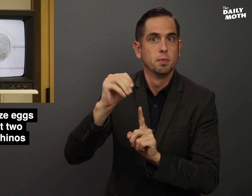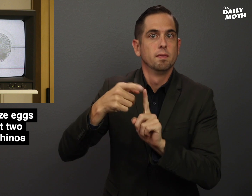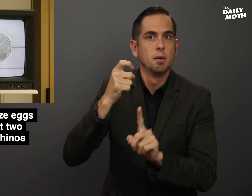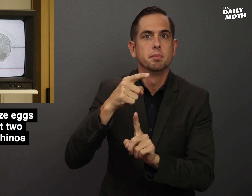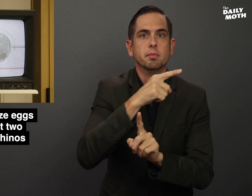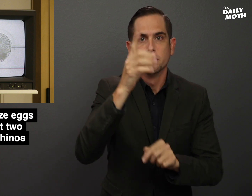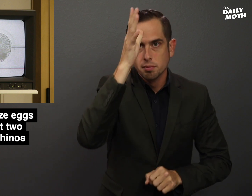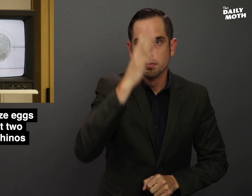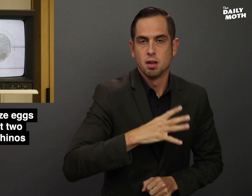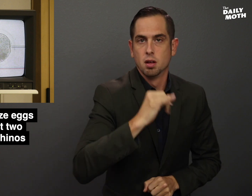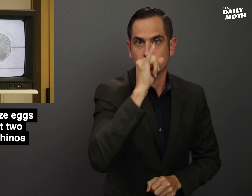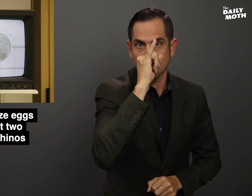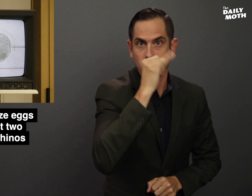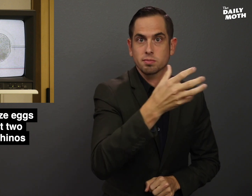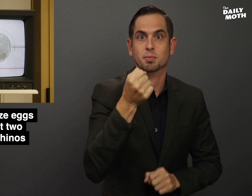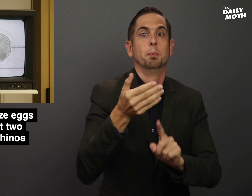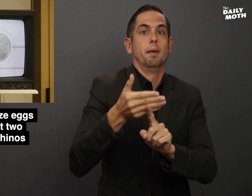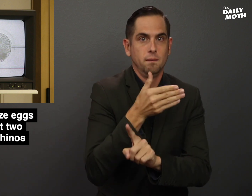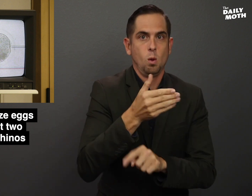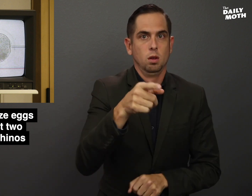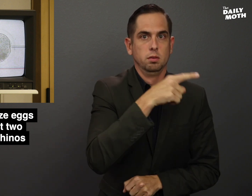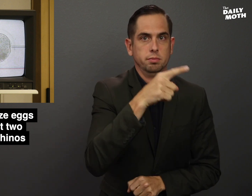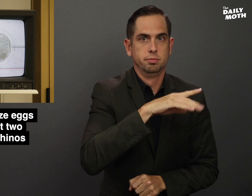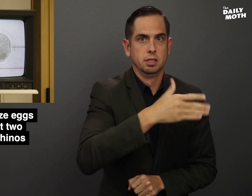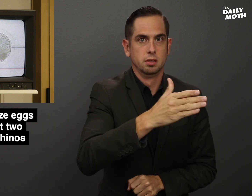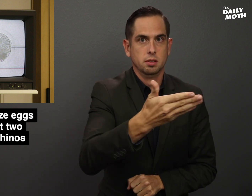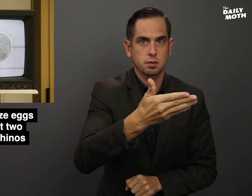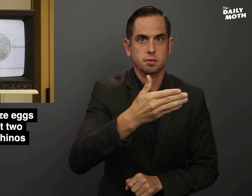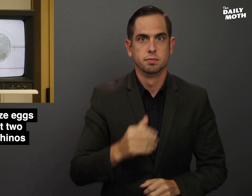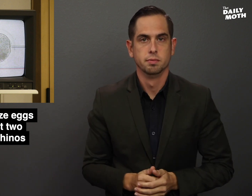from male rhinos before they died.